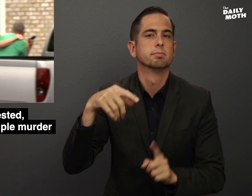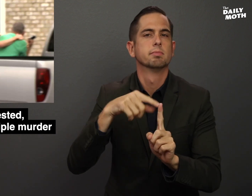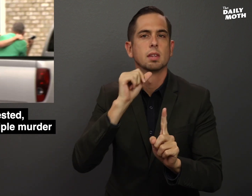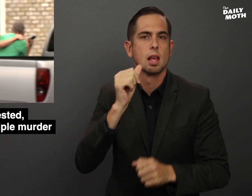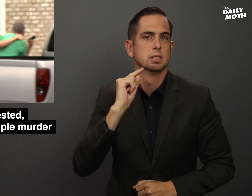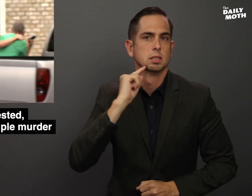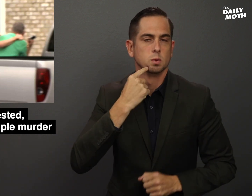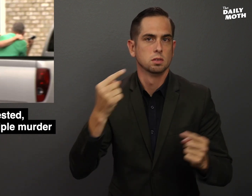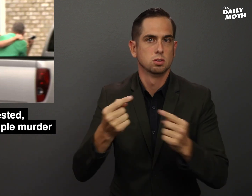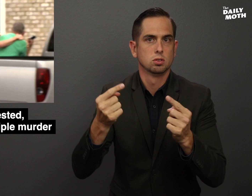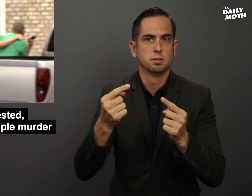He was not seriously injured.